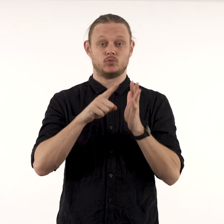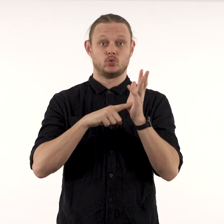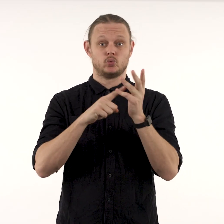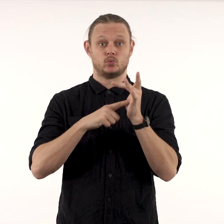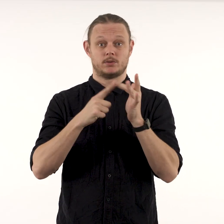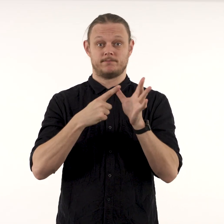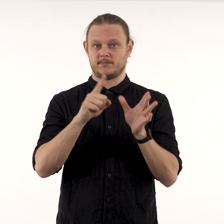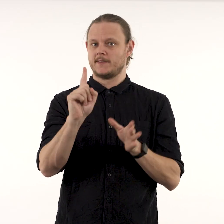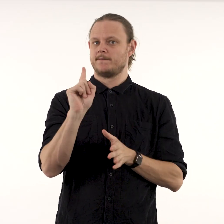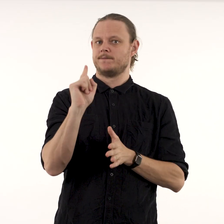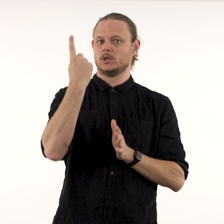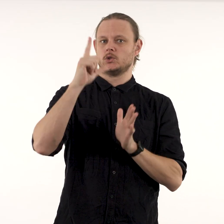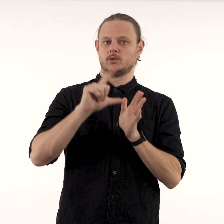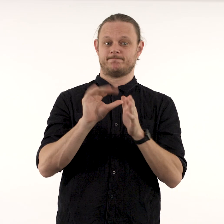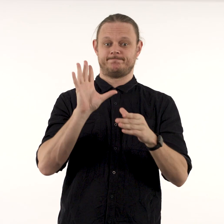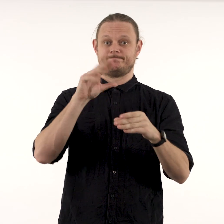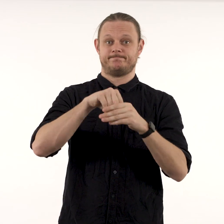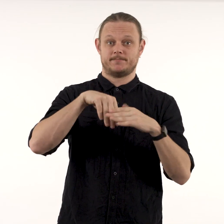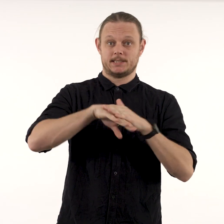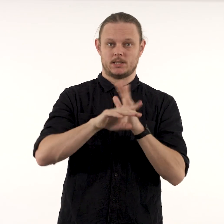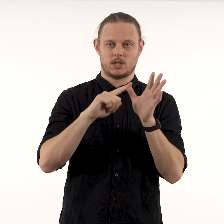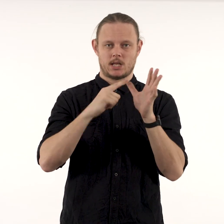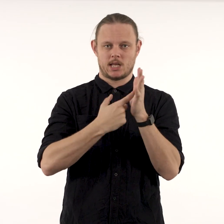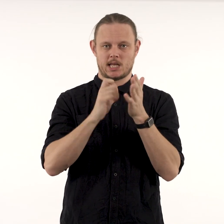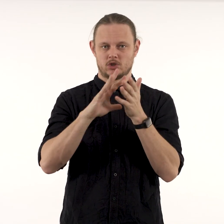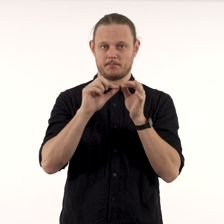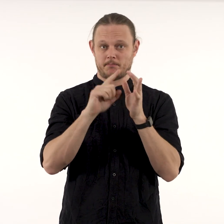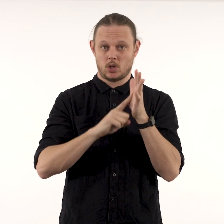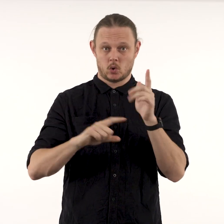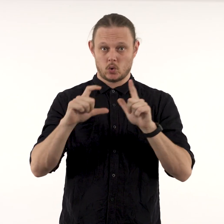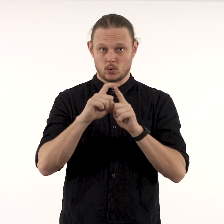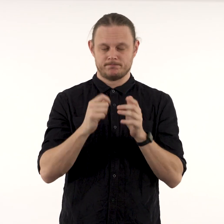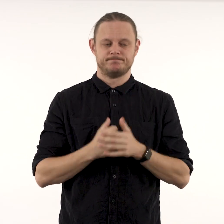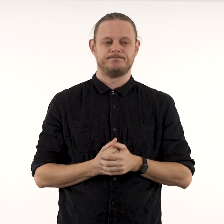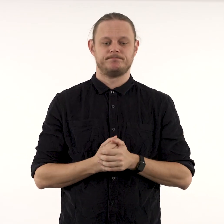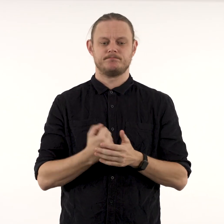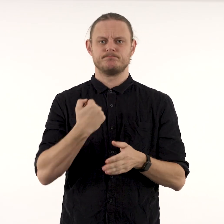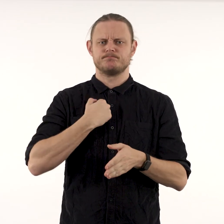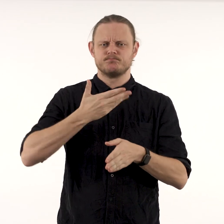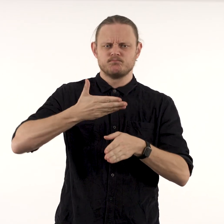Gutman is first-time Archibald finalist said: